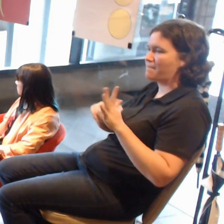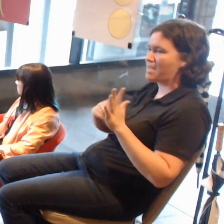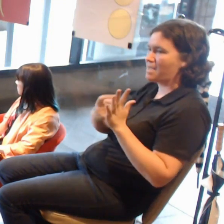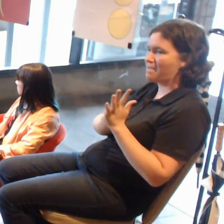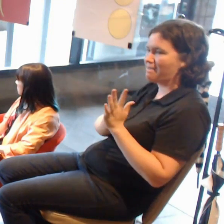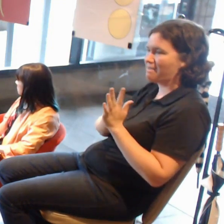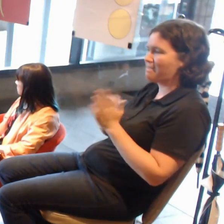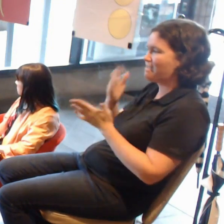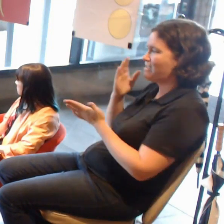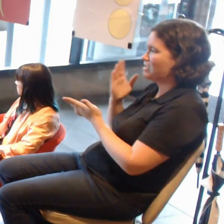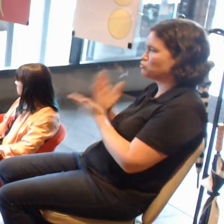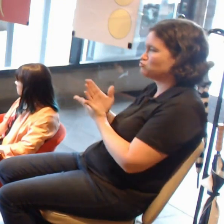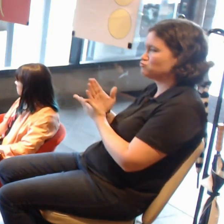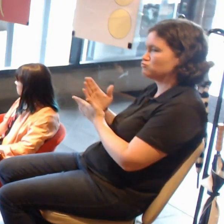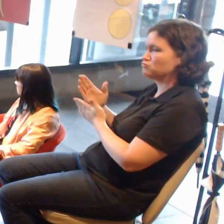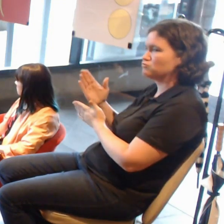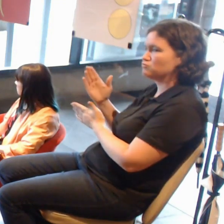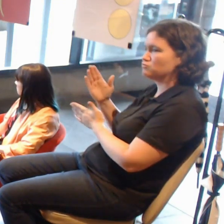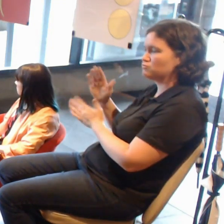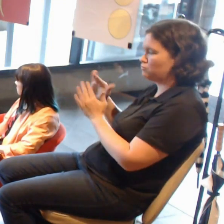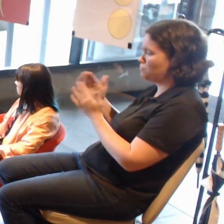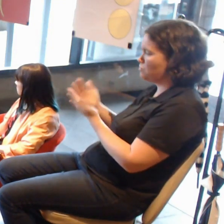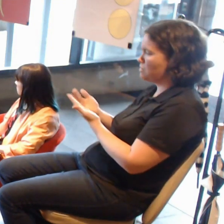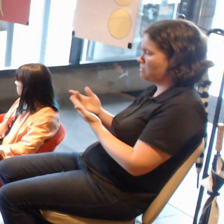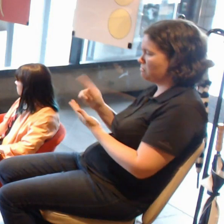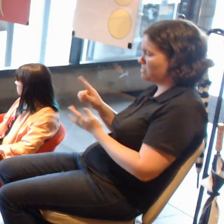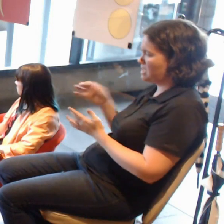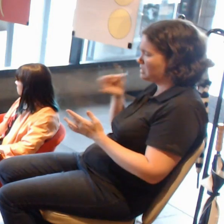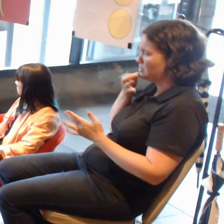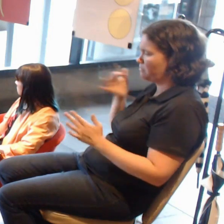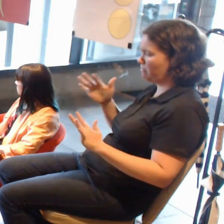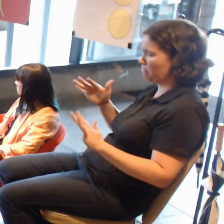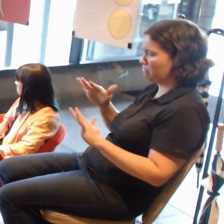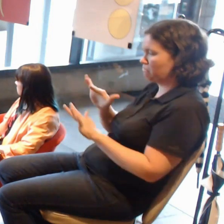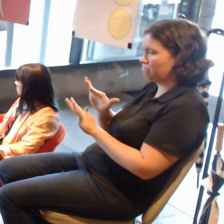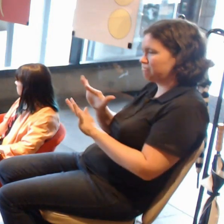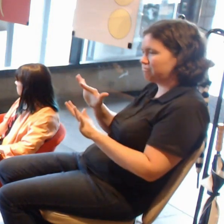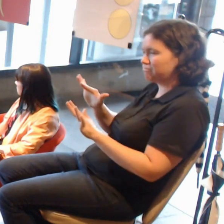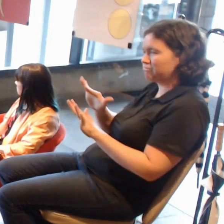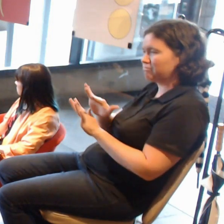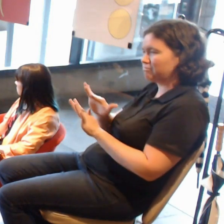But currently this is all still done through a screen.